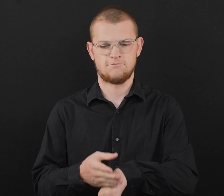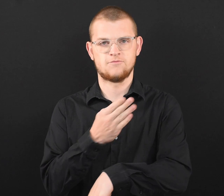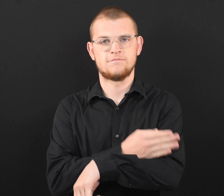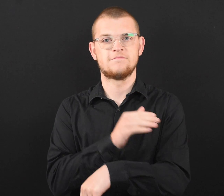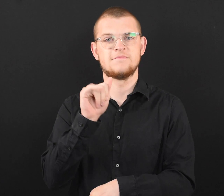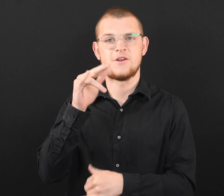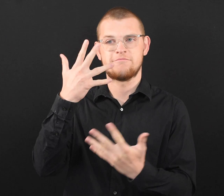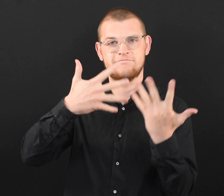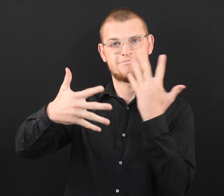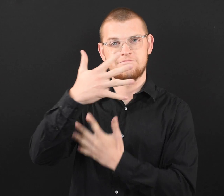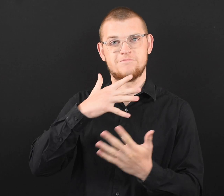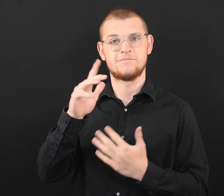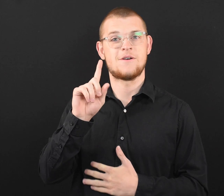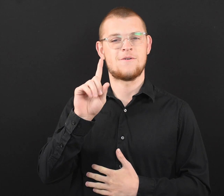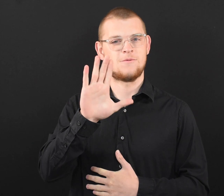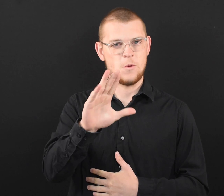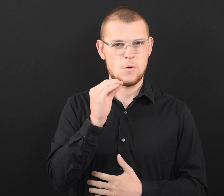Improving Ventilation in Your Home